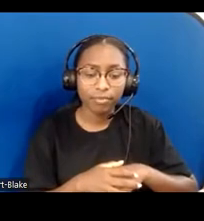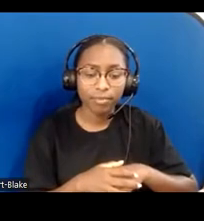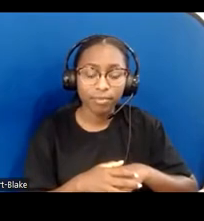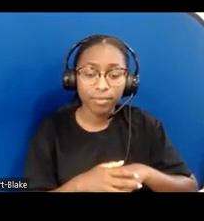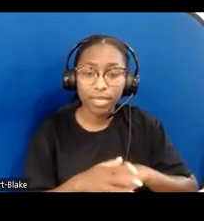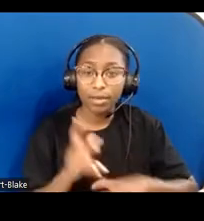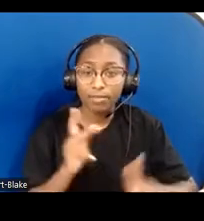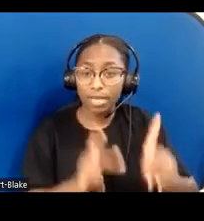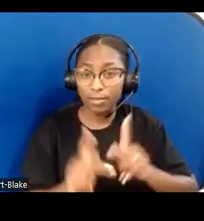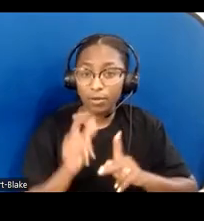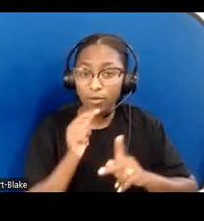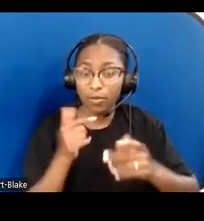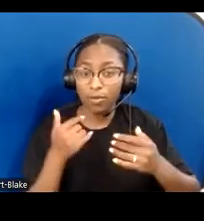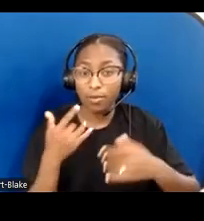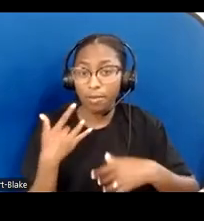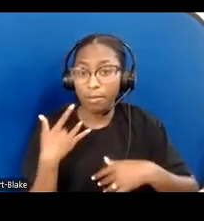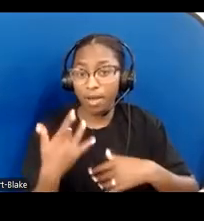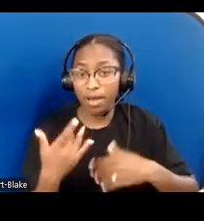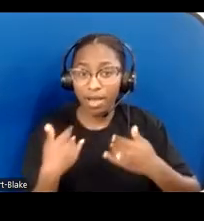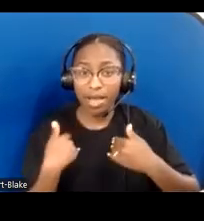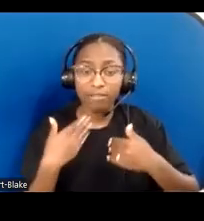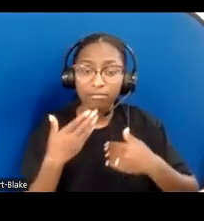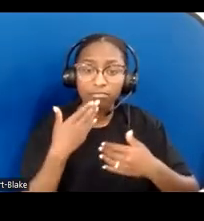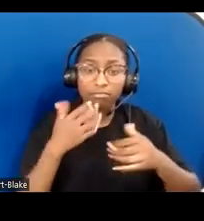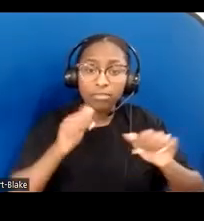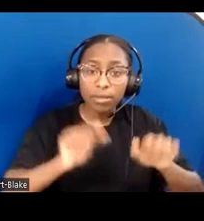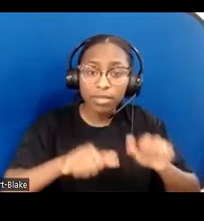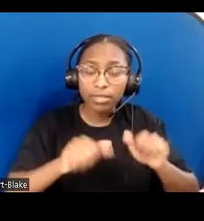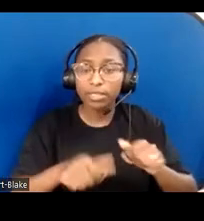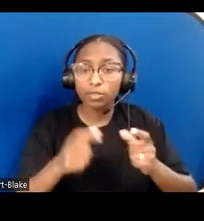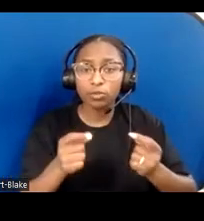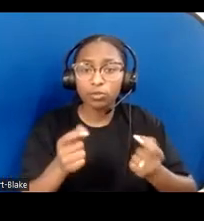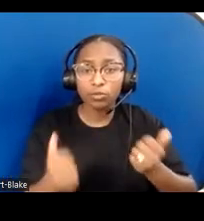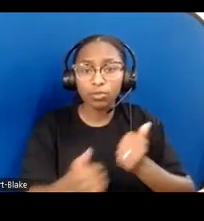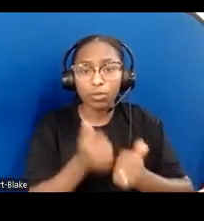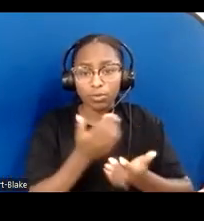are more highly valued and given power far beyond people with disabilities.